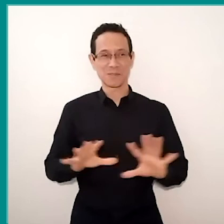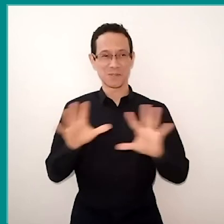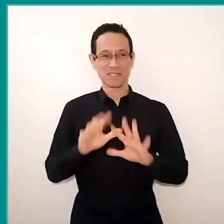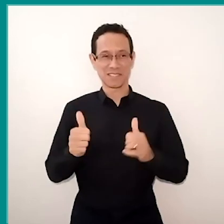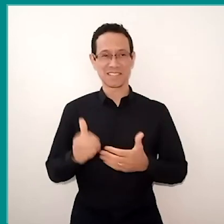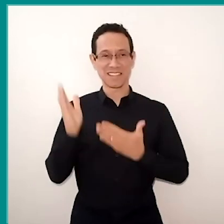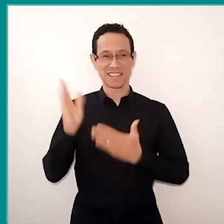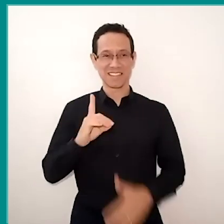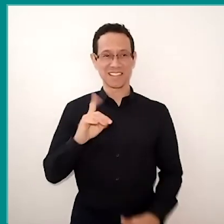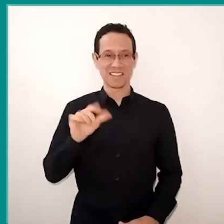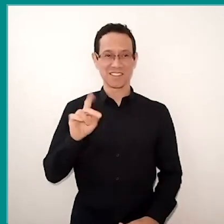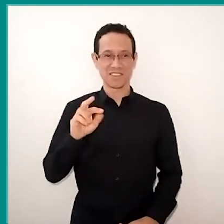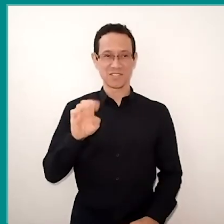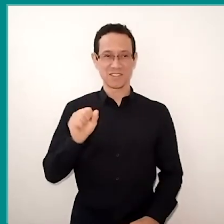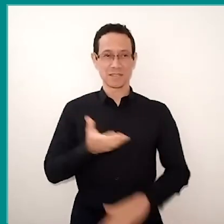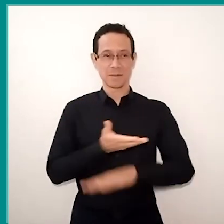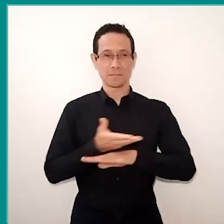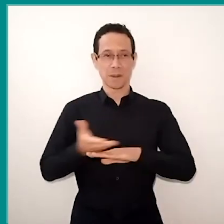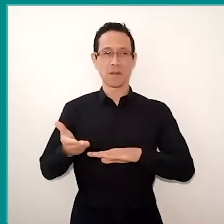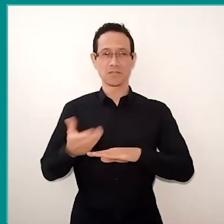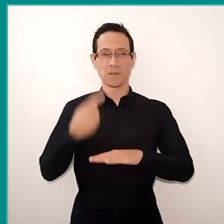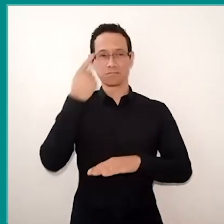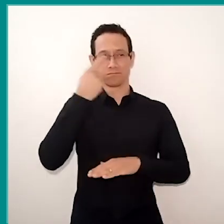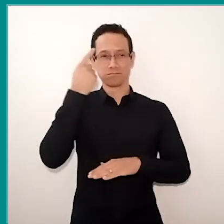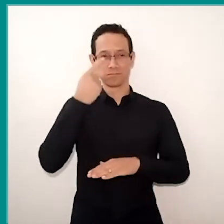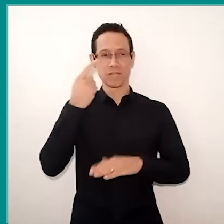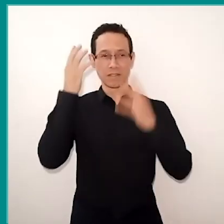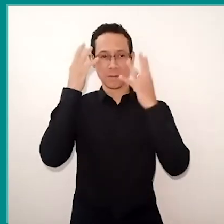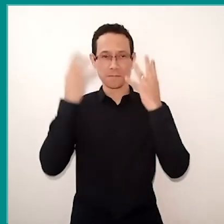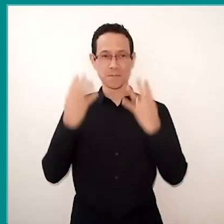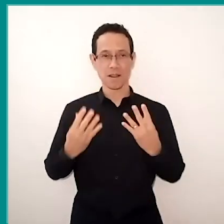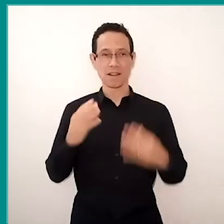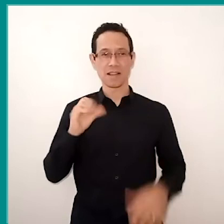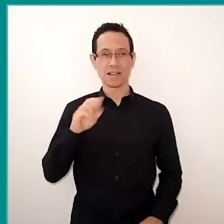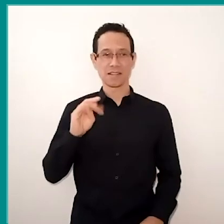I'm white. I have eyes and hair brown, my hair is straight,